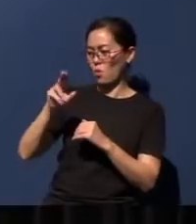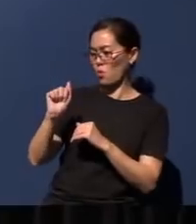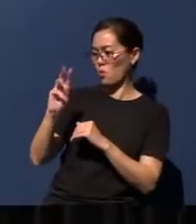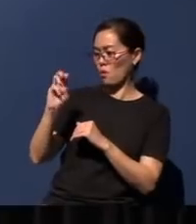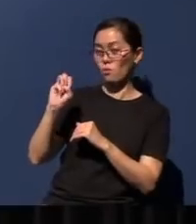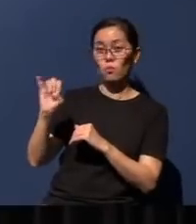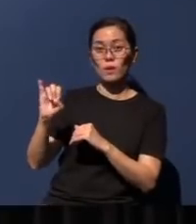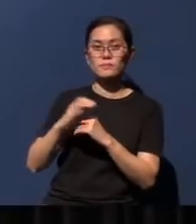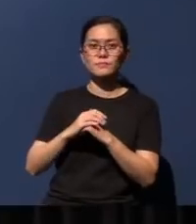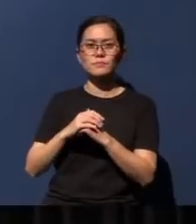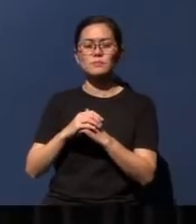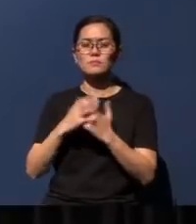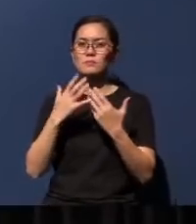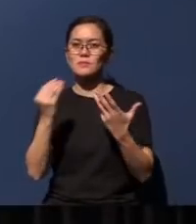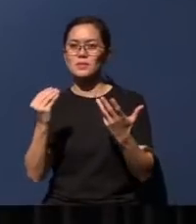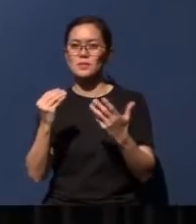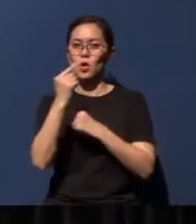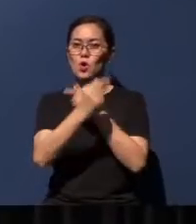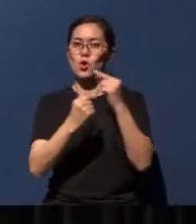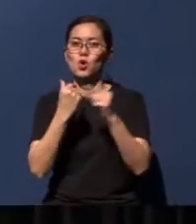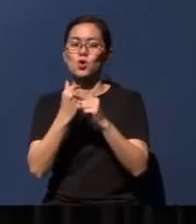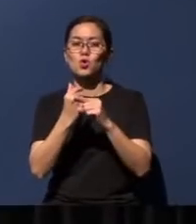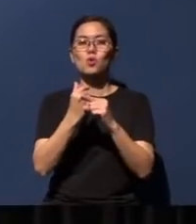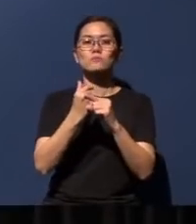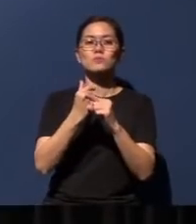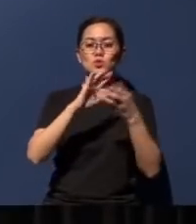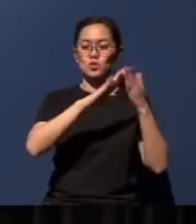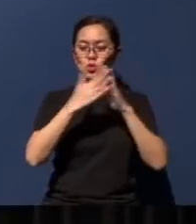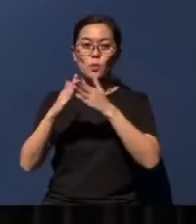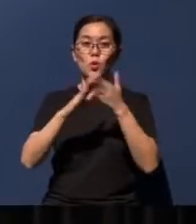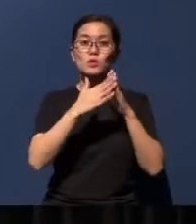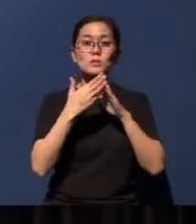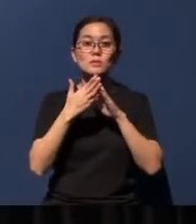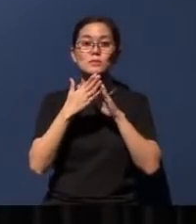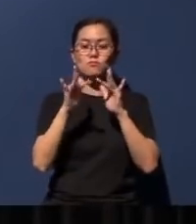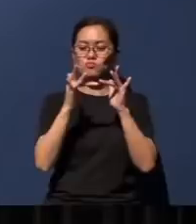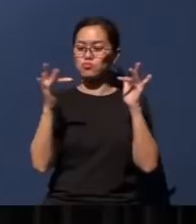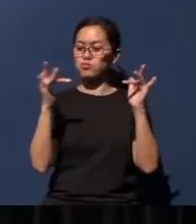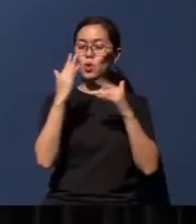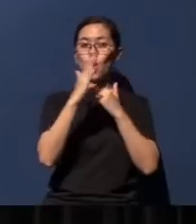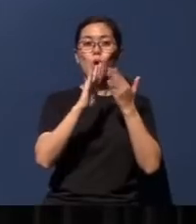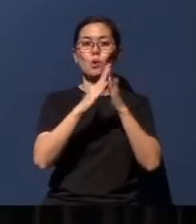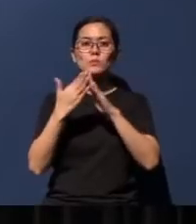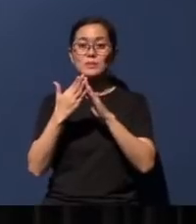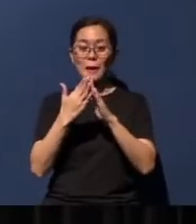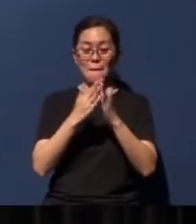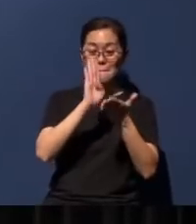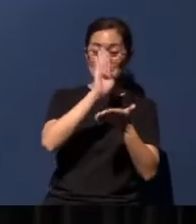as well as global virtual communities in their billions - not in their millions - in their billions,